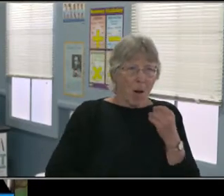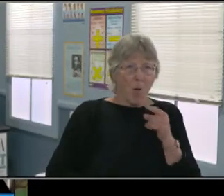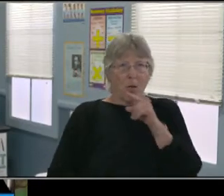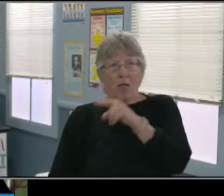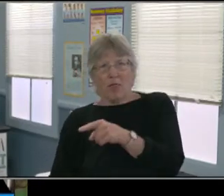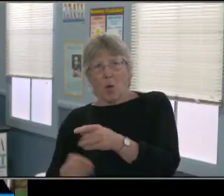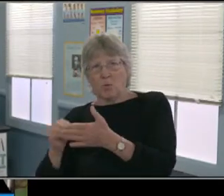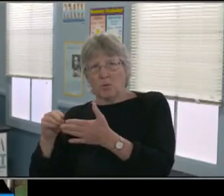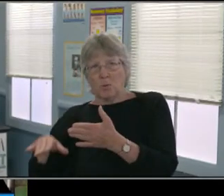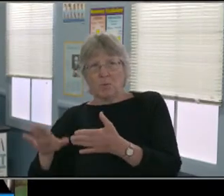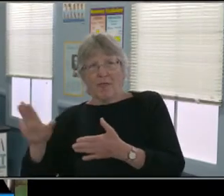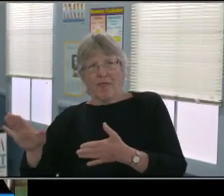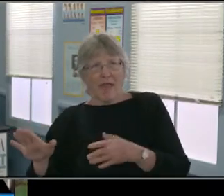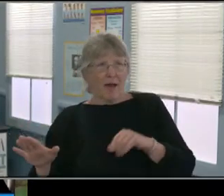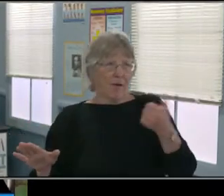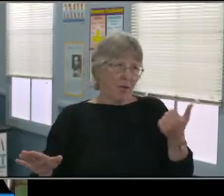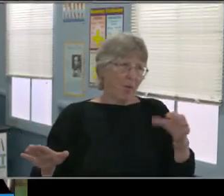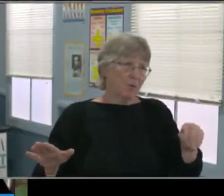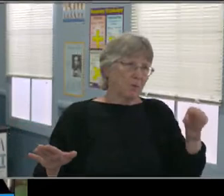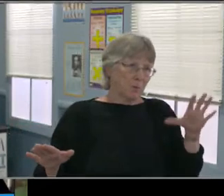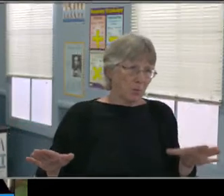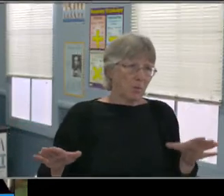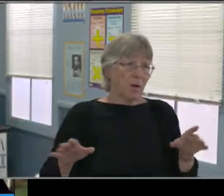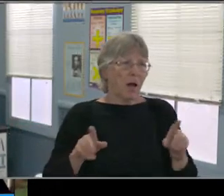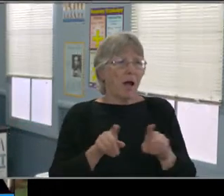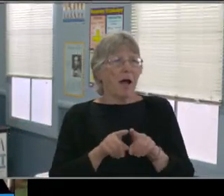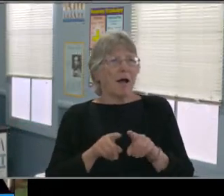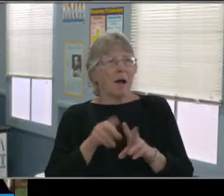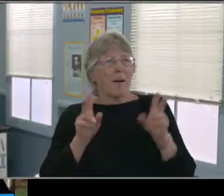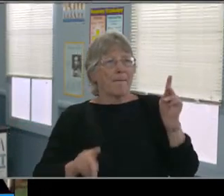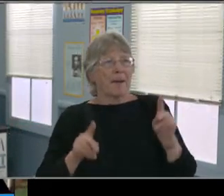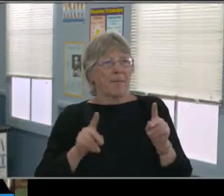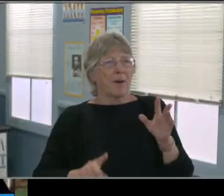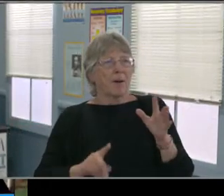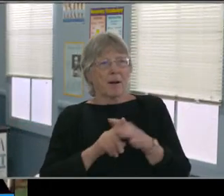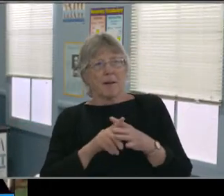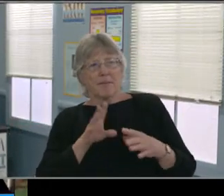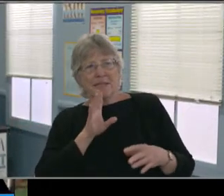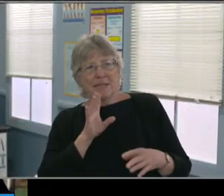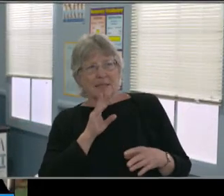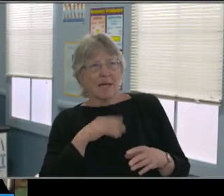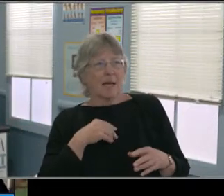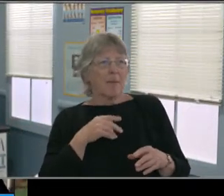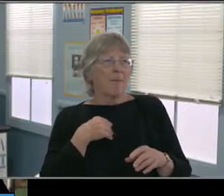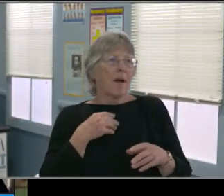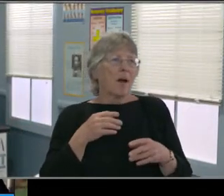I'm gonna put her email address in the chat to RSVP with the dates January 12th and 14th.